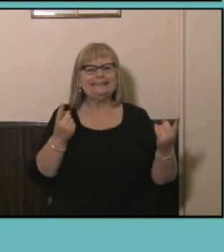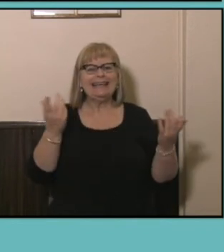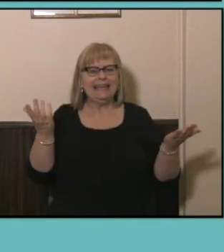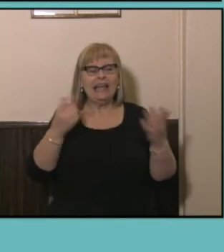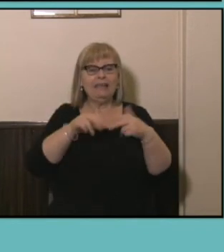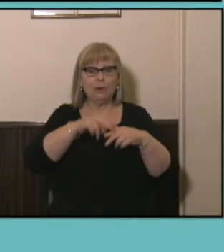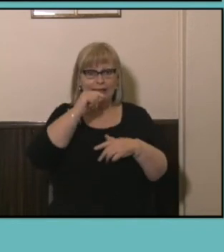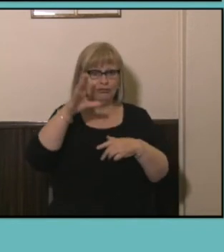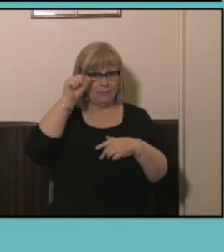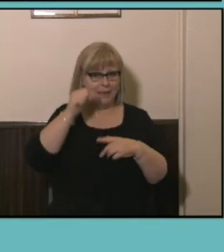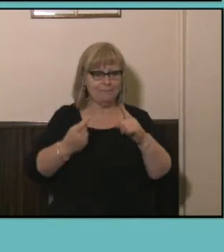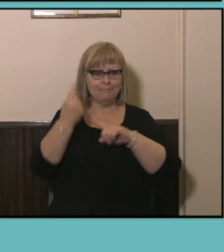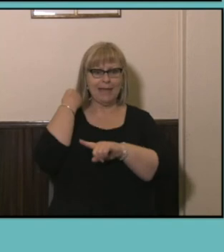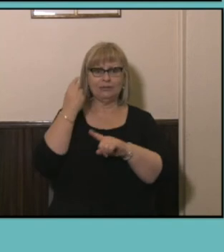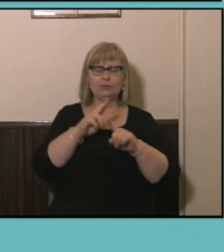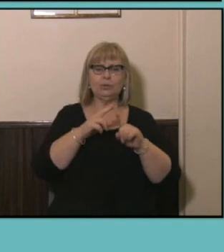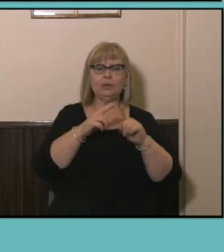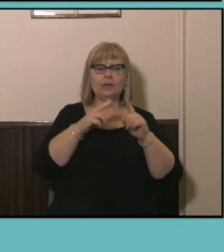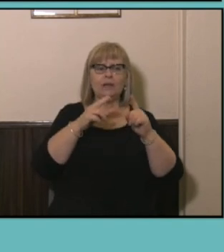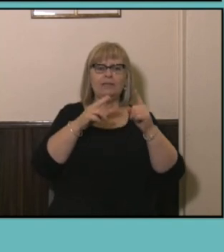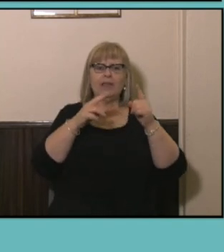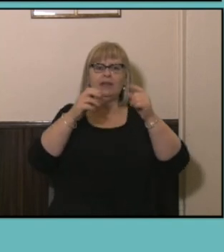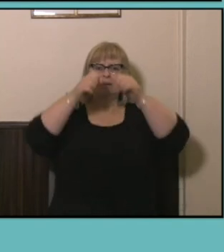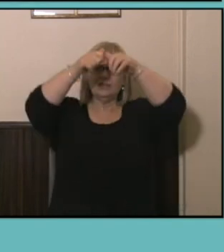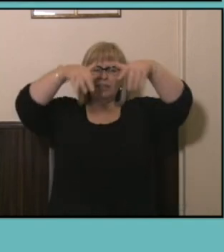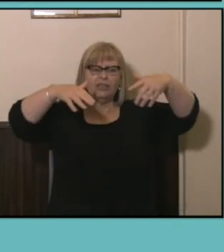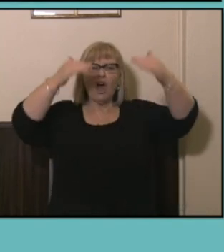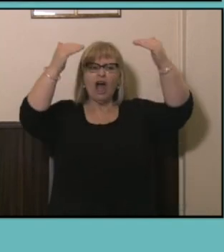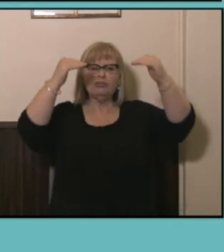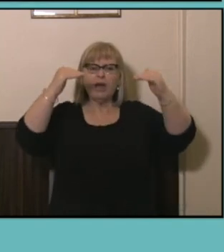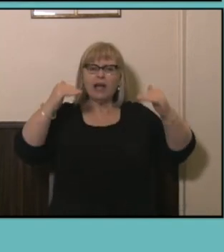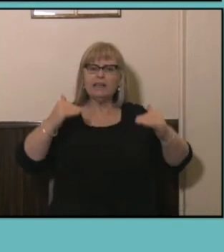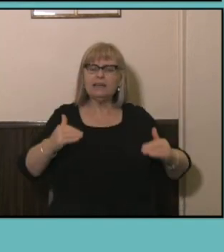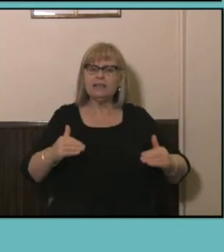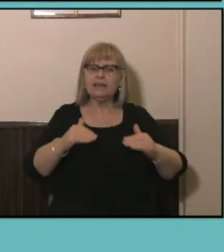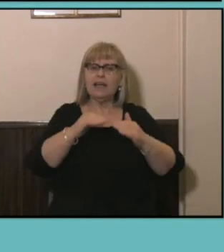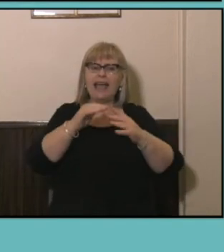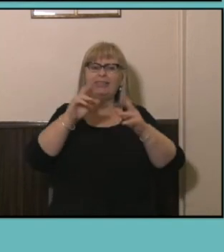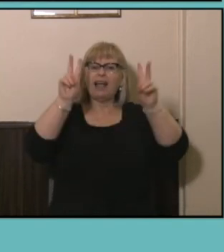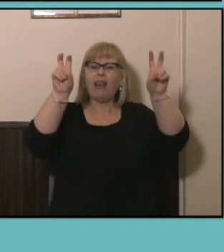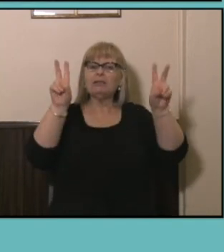hierarchy of field of study classifications so this is just the top